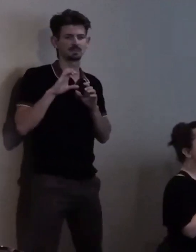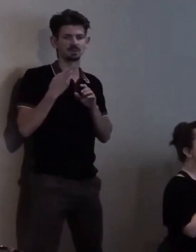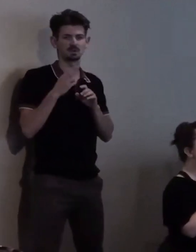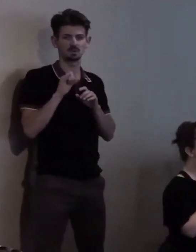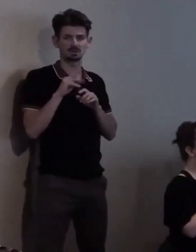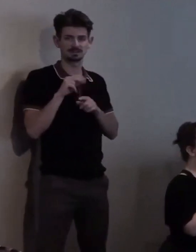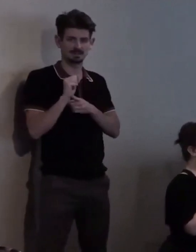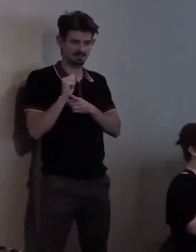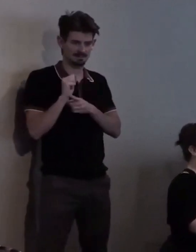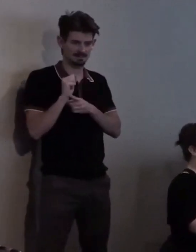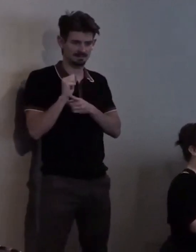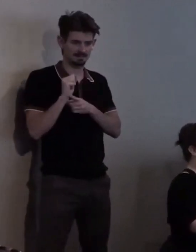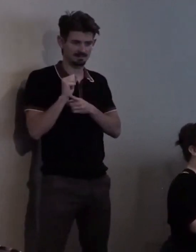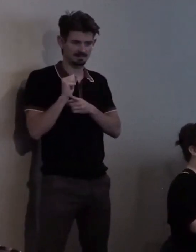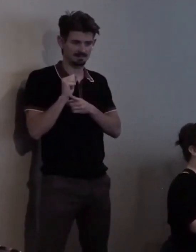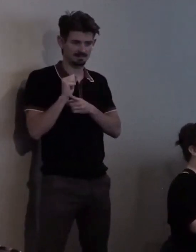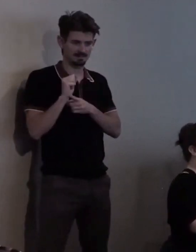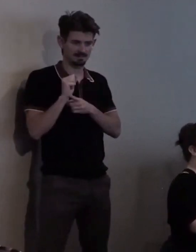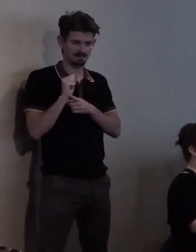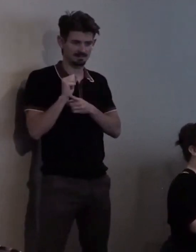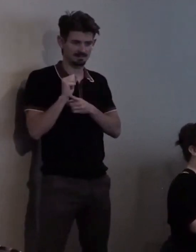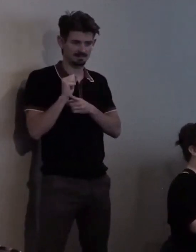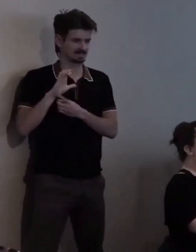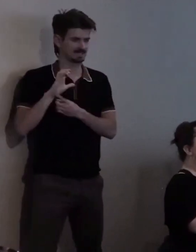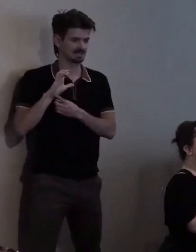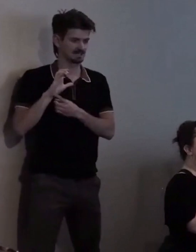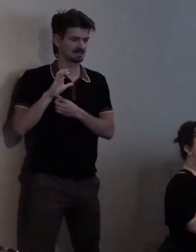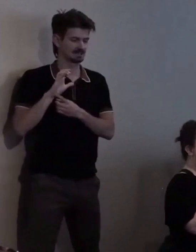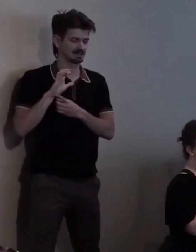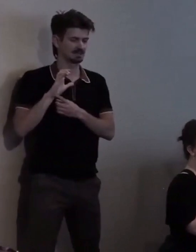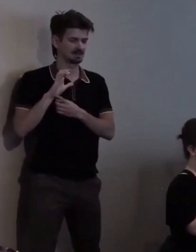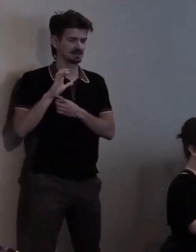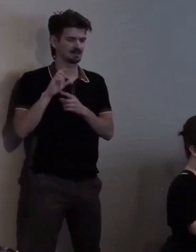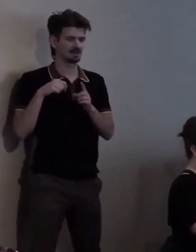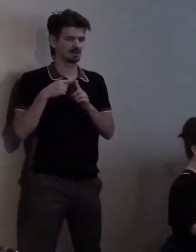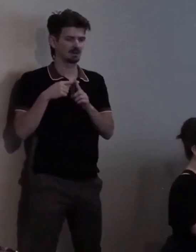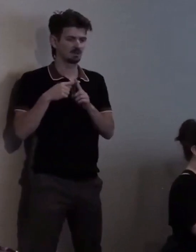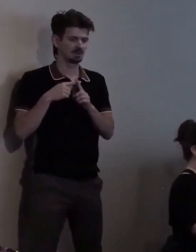with CCDC since our founding.